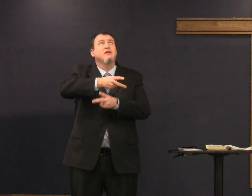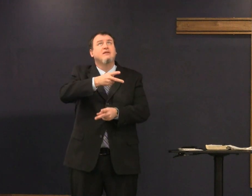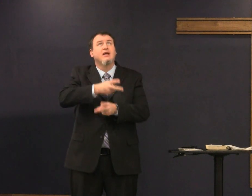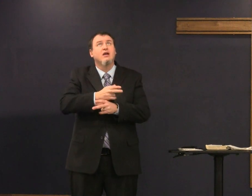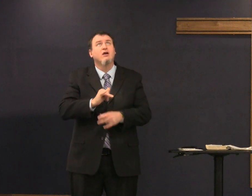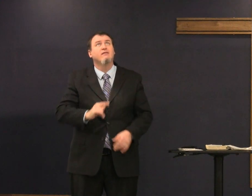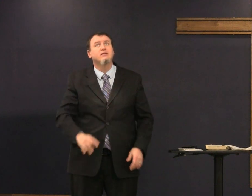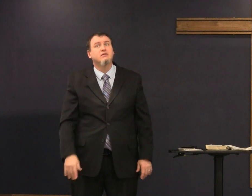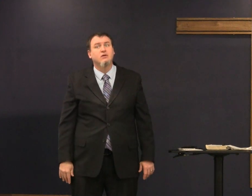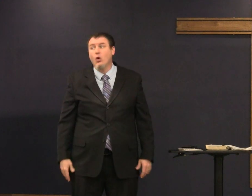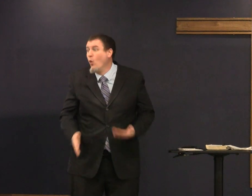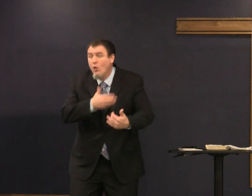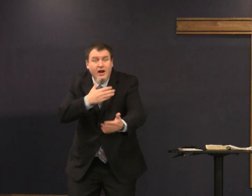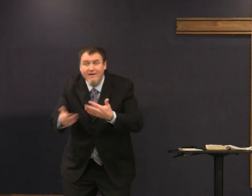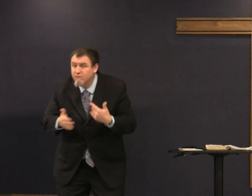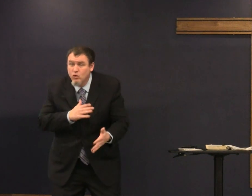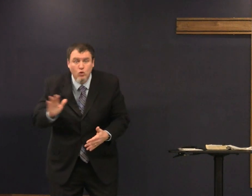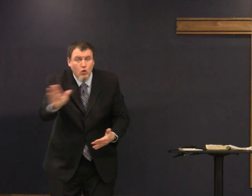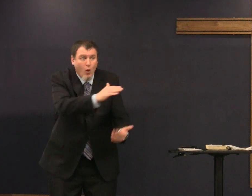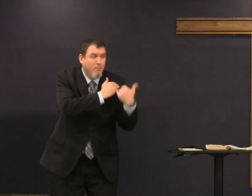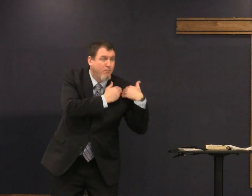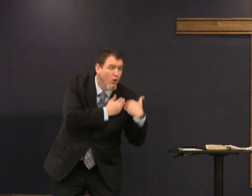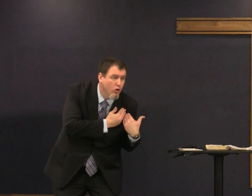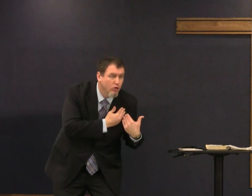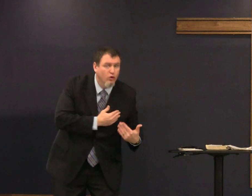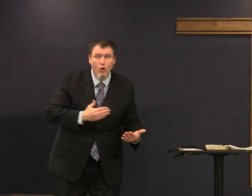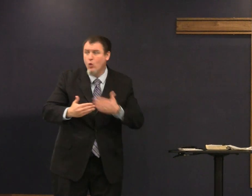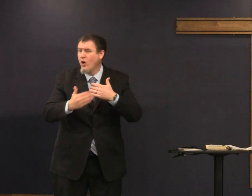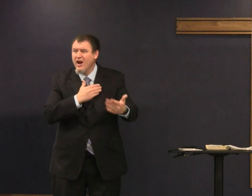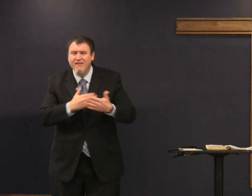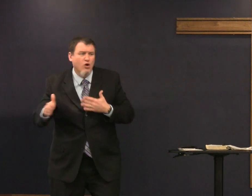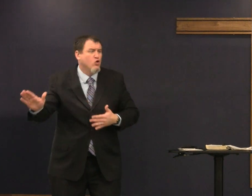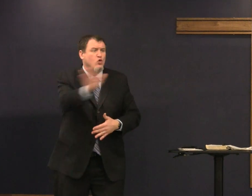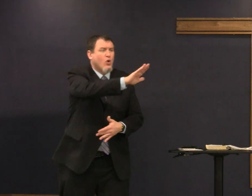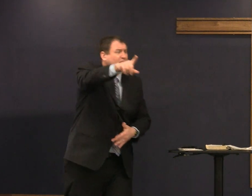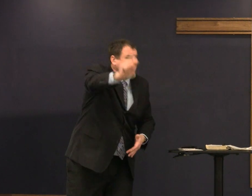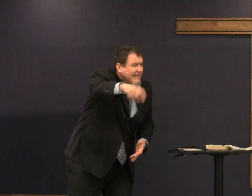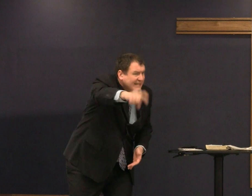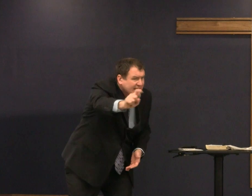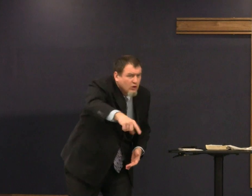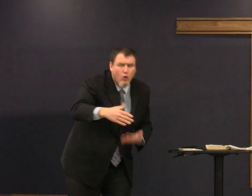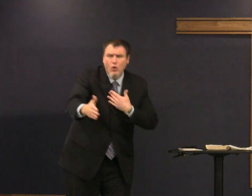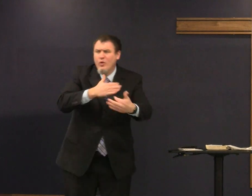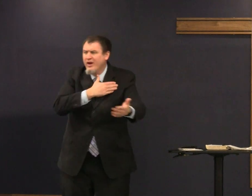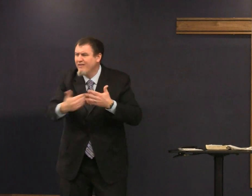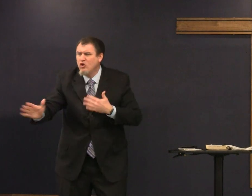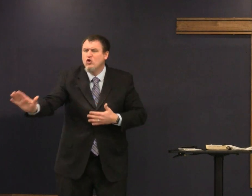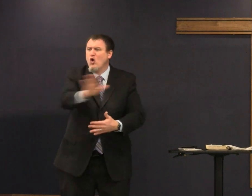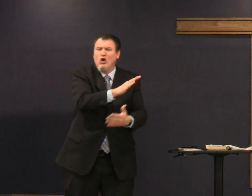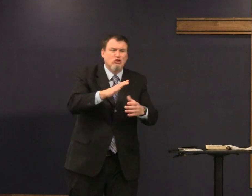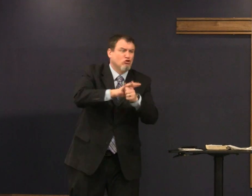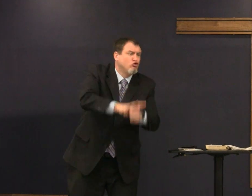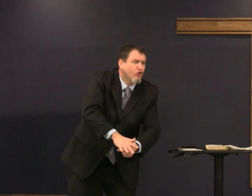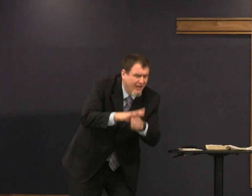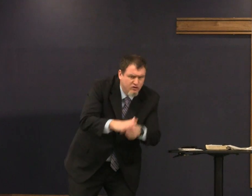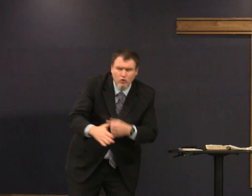Lord I need you to take care of it whatever your burden is whatever your need is whatever